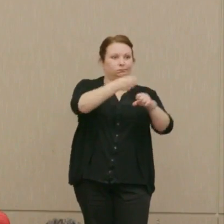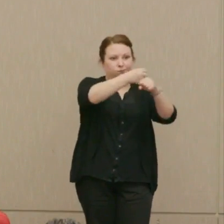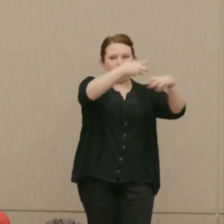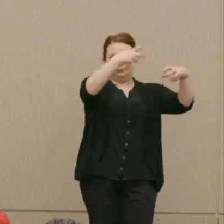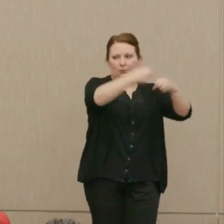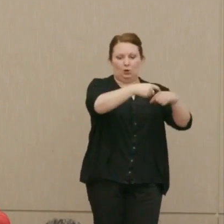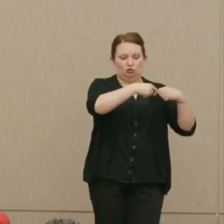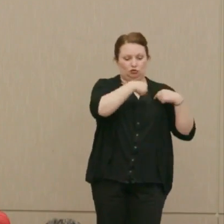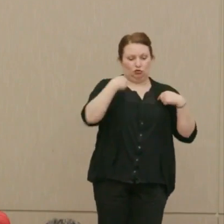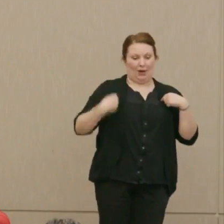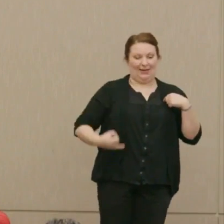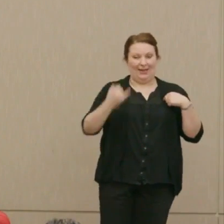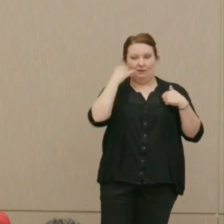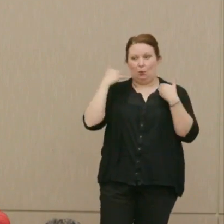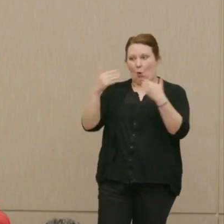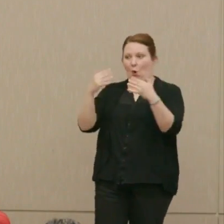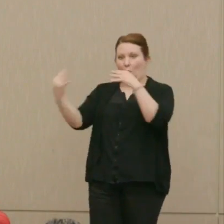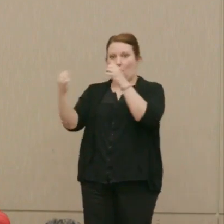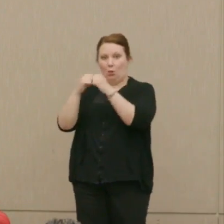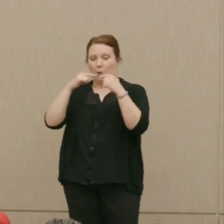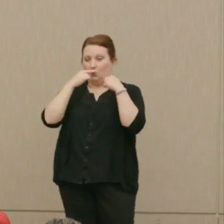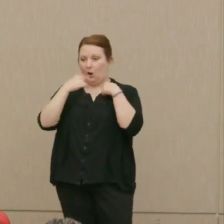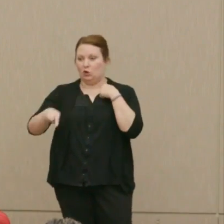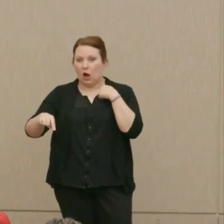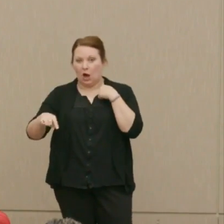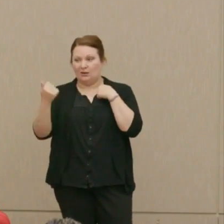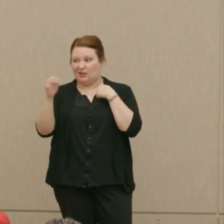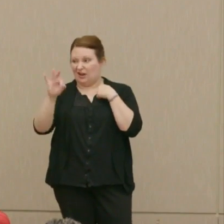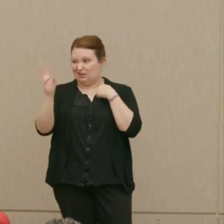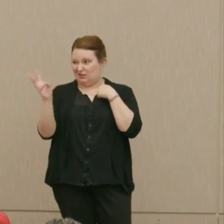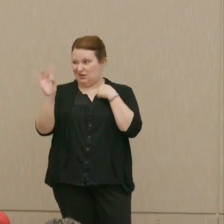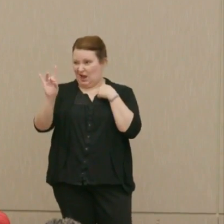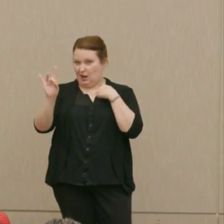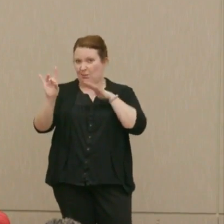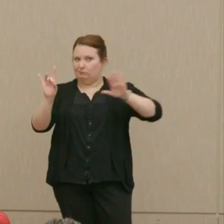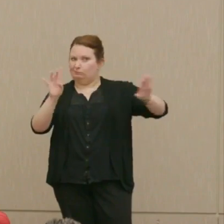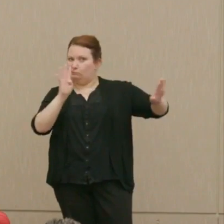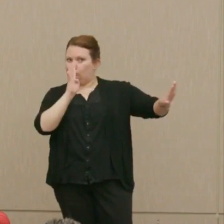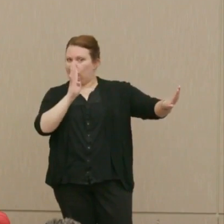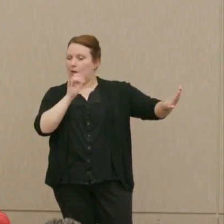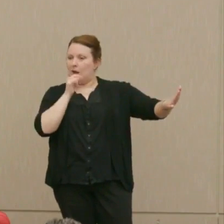case of a war with Russia, in 1968. I looked at that.